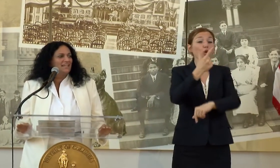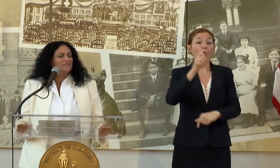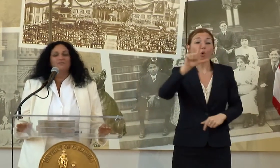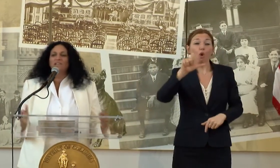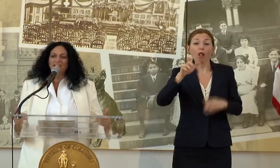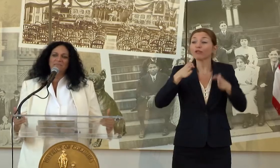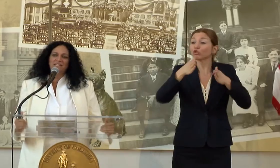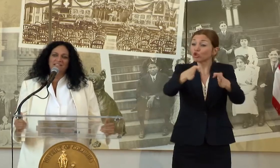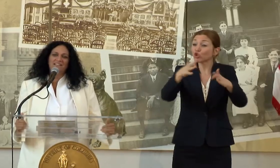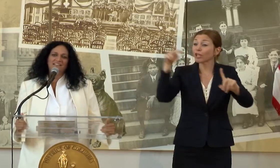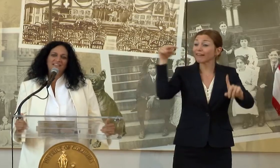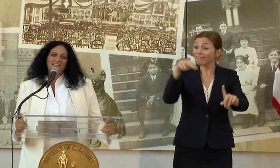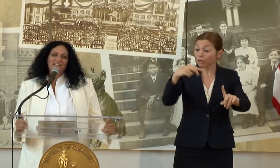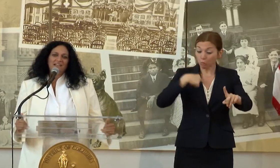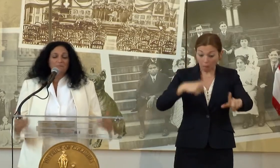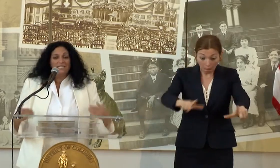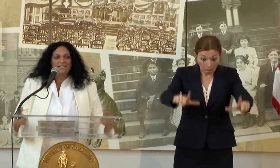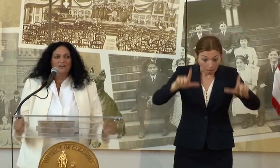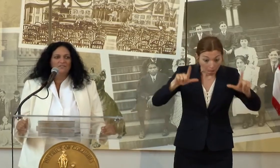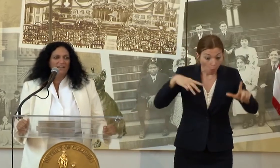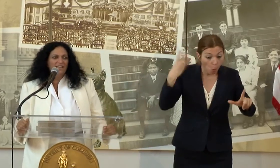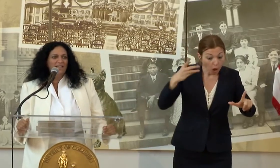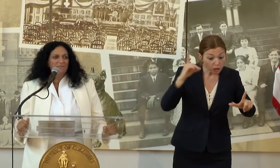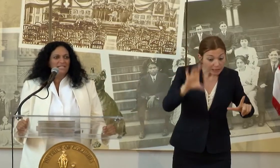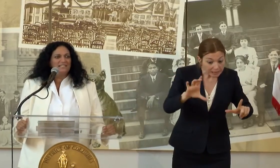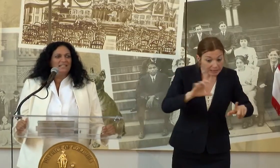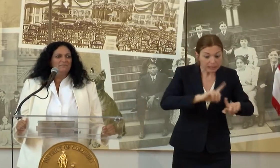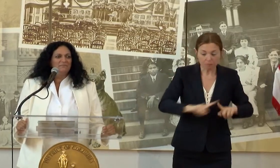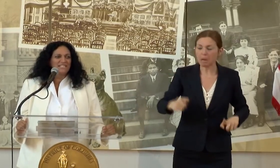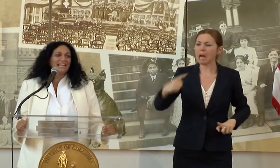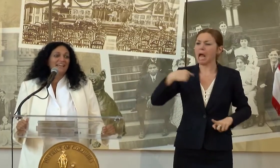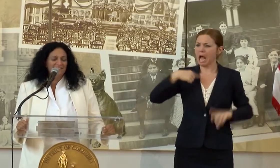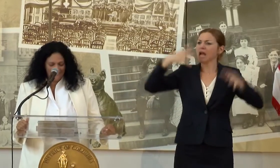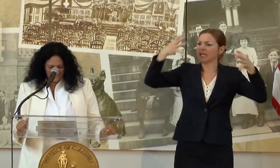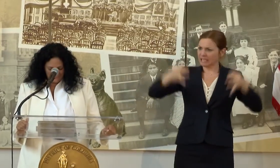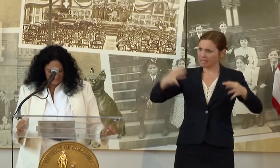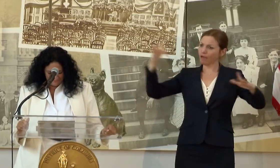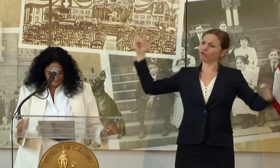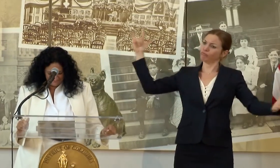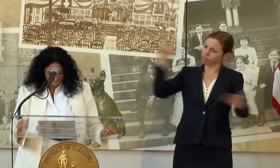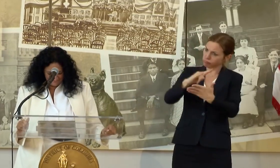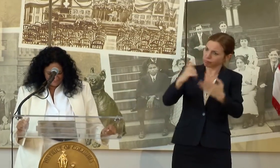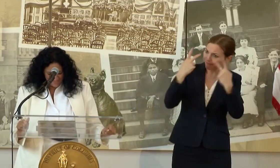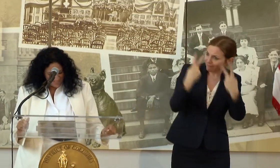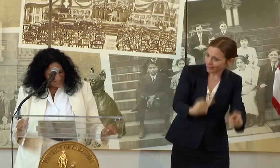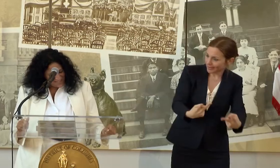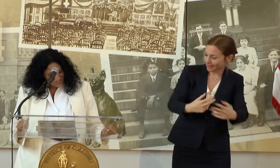I HAD FULLY COMMITTED MYSELF AND MY TEAM TO LAND IN.